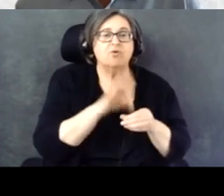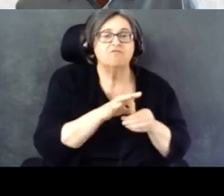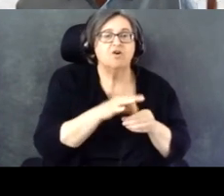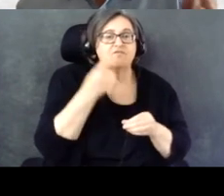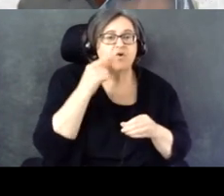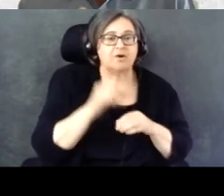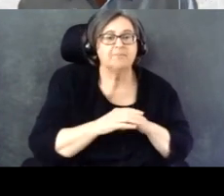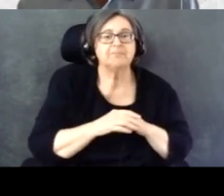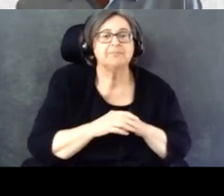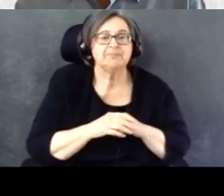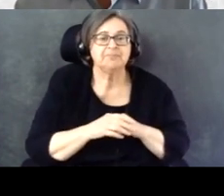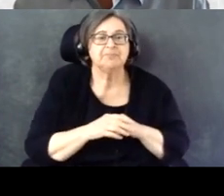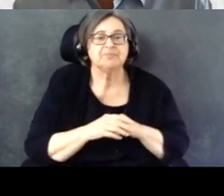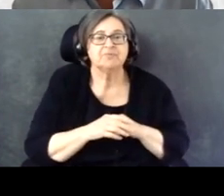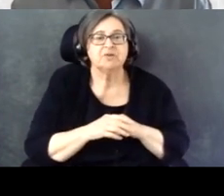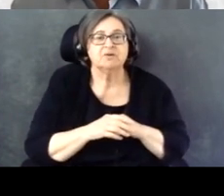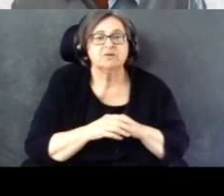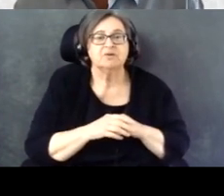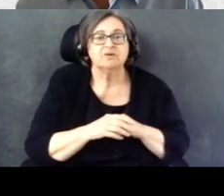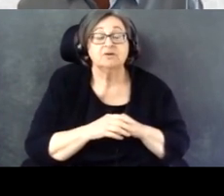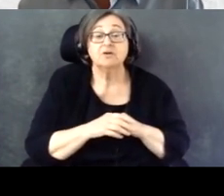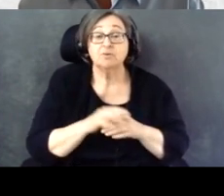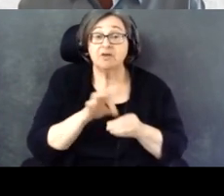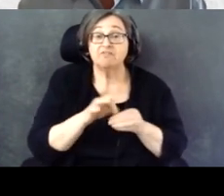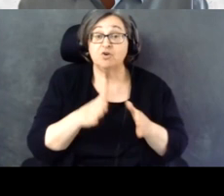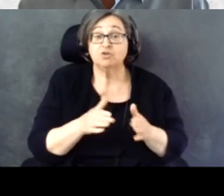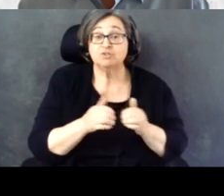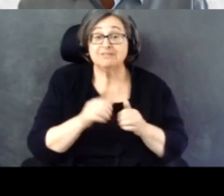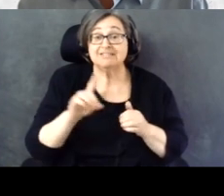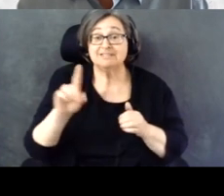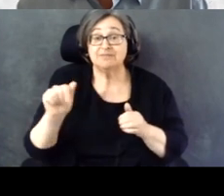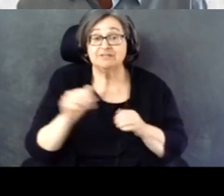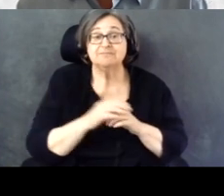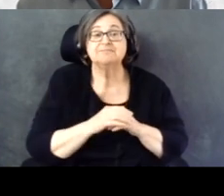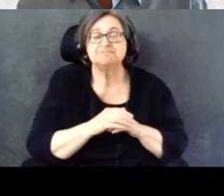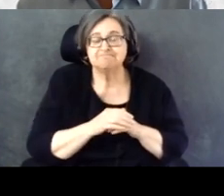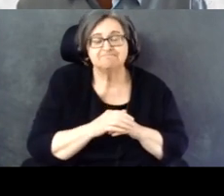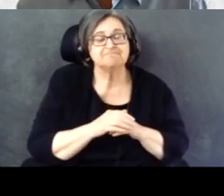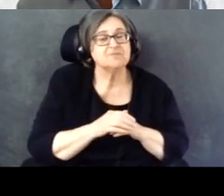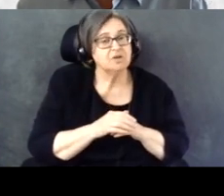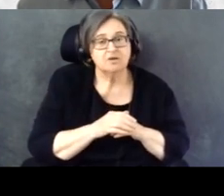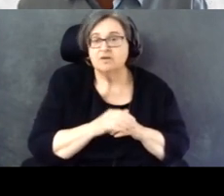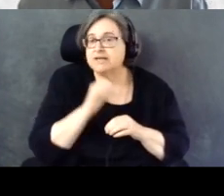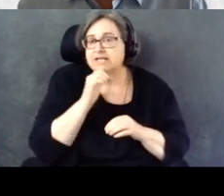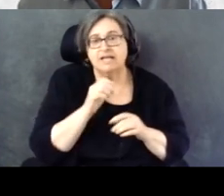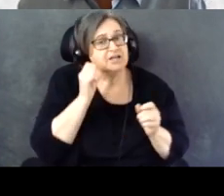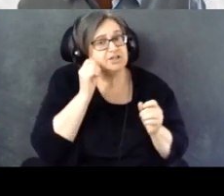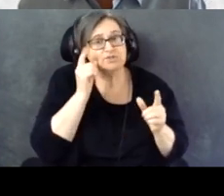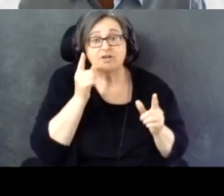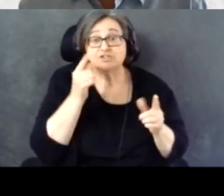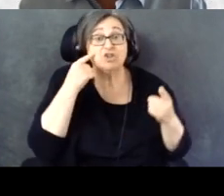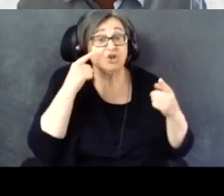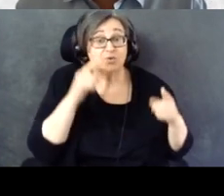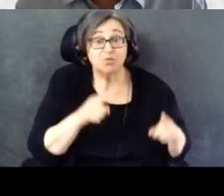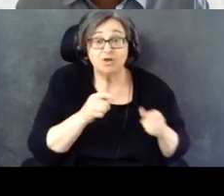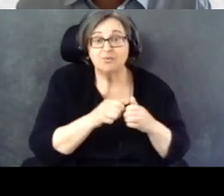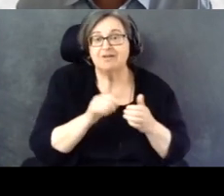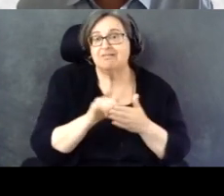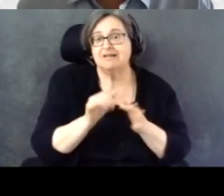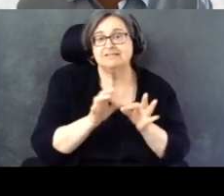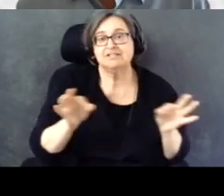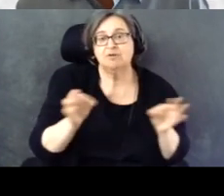But among voters with disabilities, they unsurprisingly agree with these statements even more strongly.